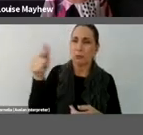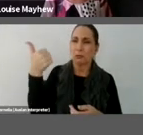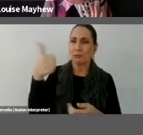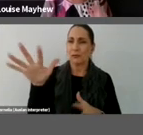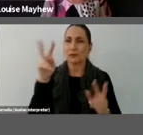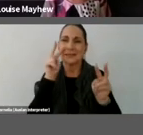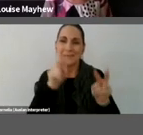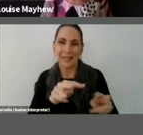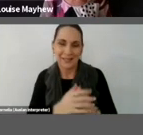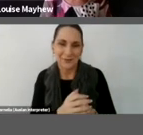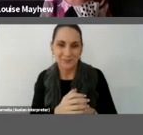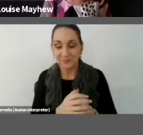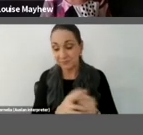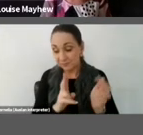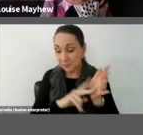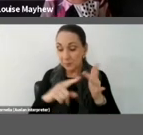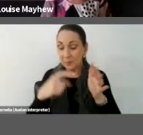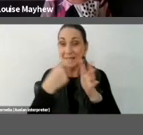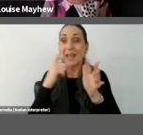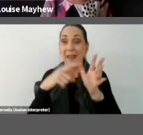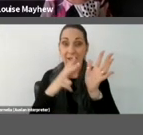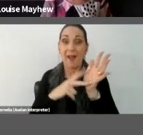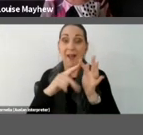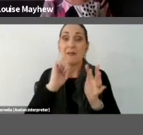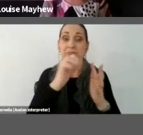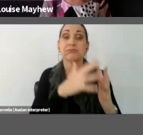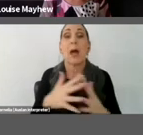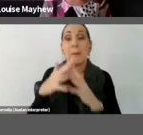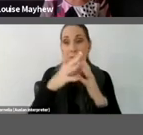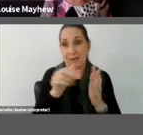So Nick Cave is an American artist, he is also a